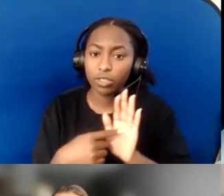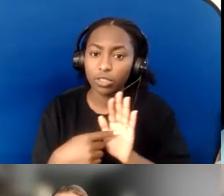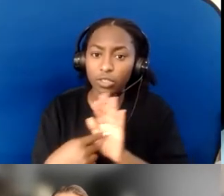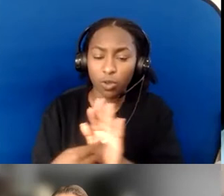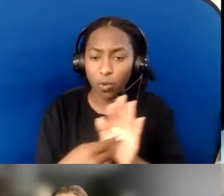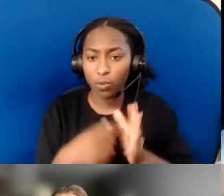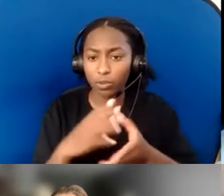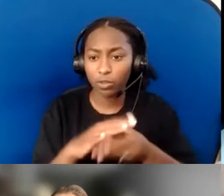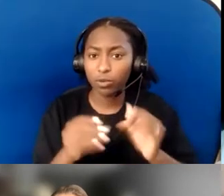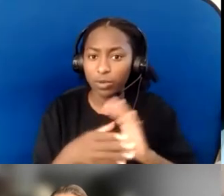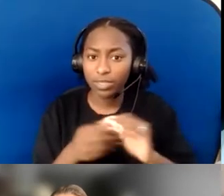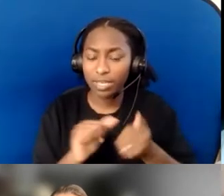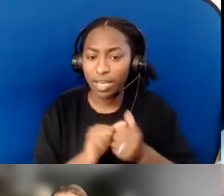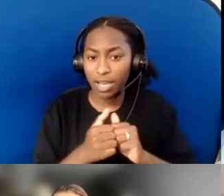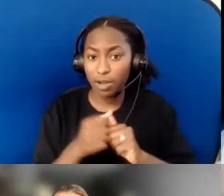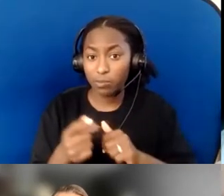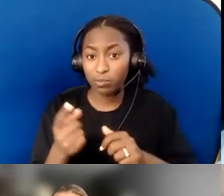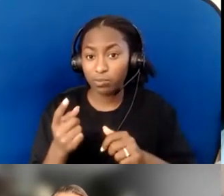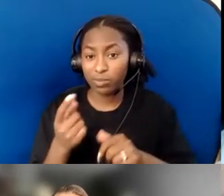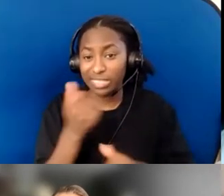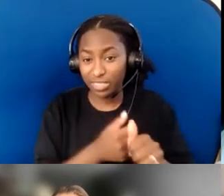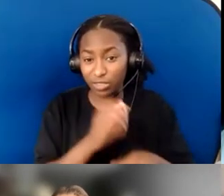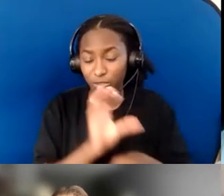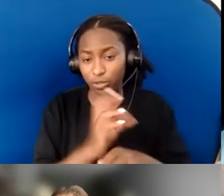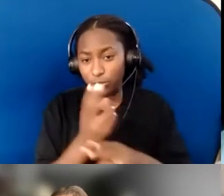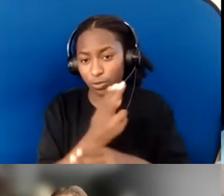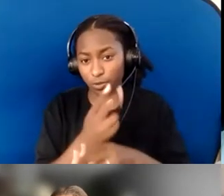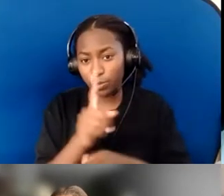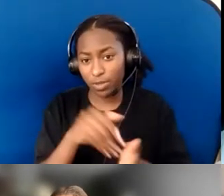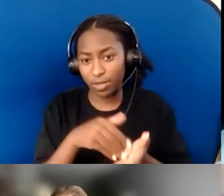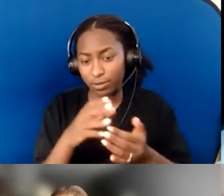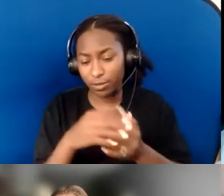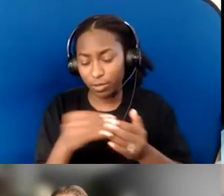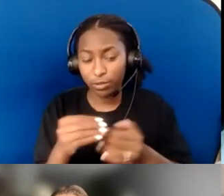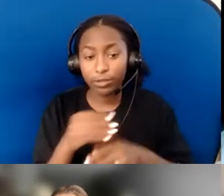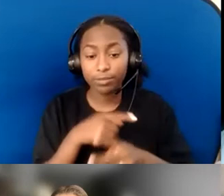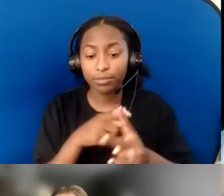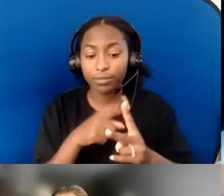"and inclusivity of your congregation?" Another one is Joni and Friends; they also have some small grants.